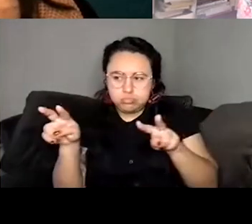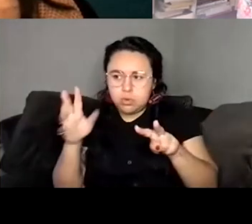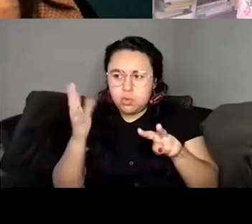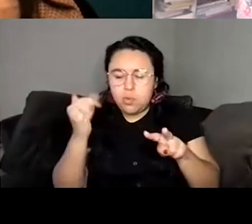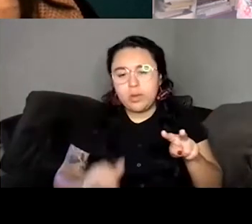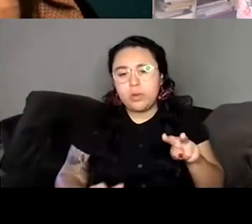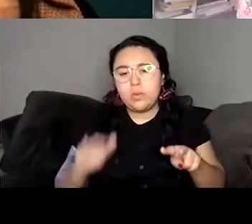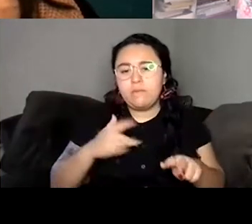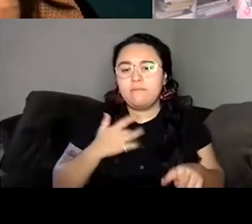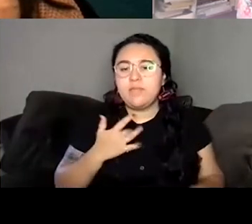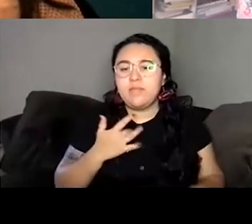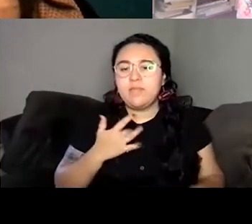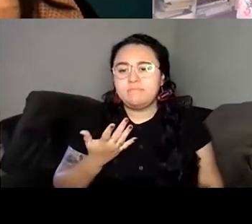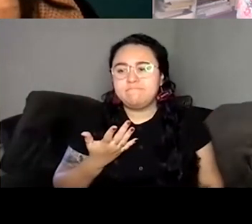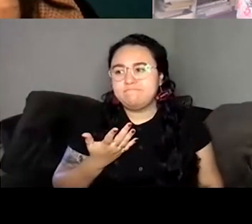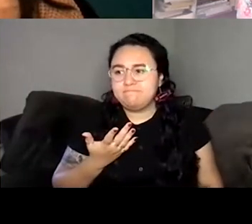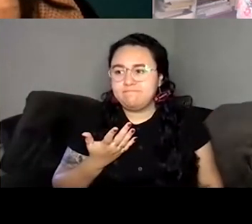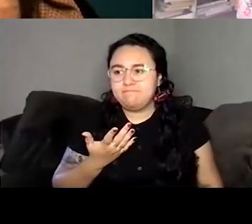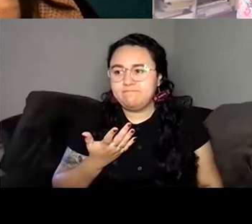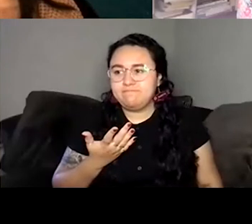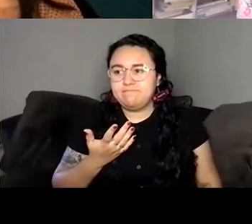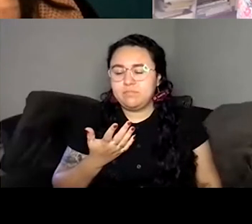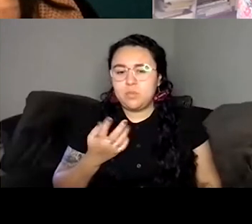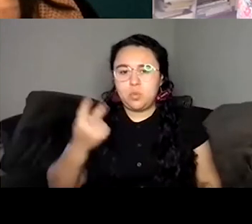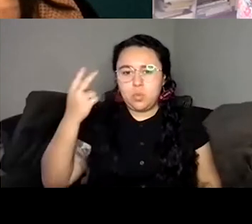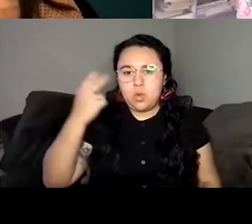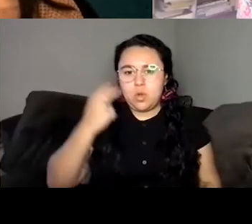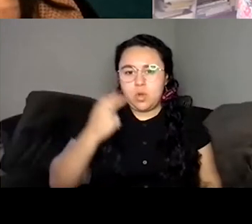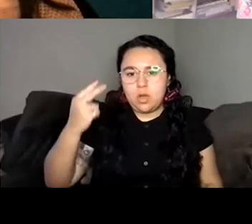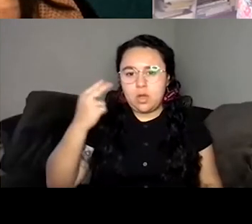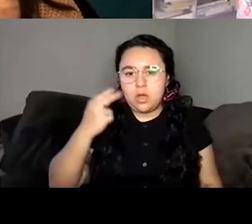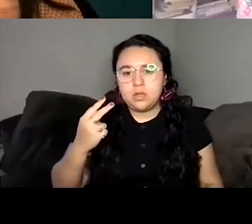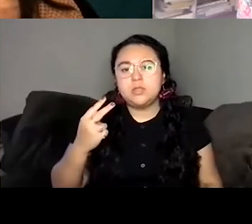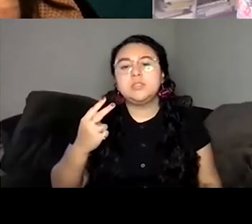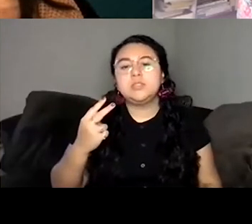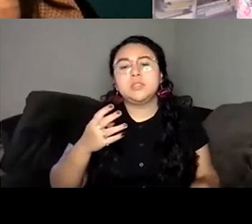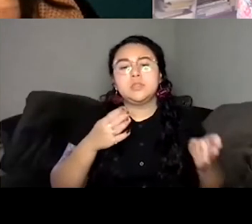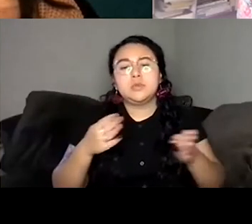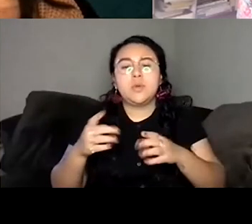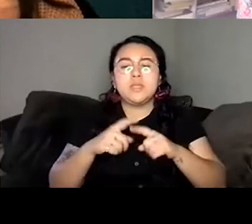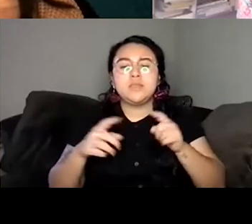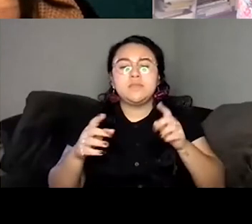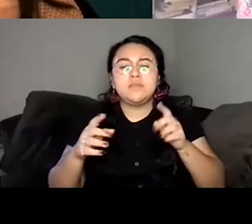very, um, you know, watched in the way that lots of people who maybe grew up kind of feeling